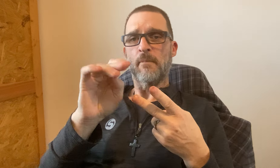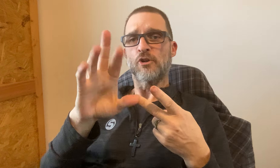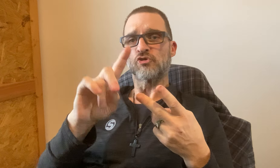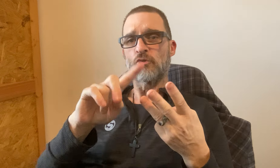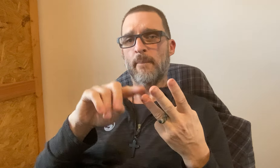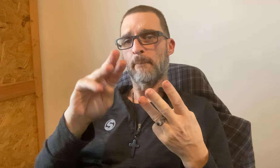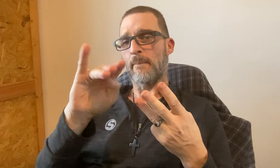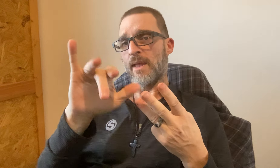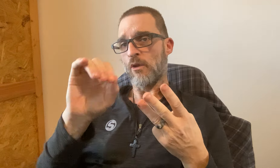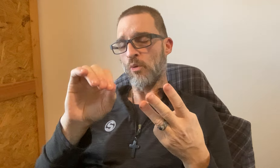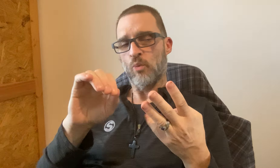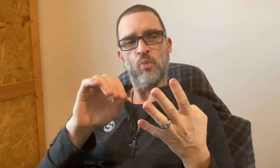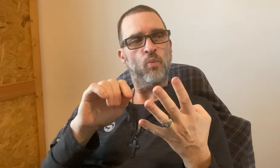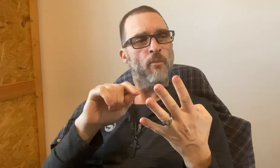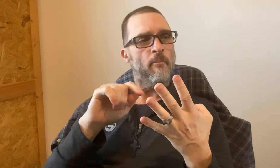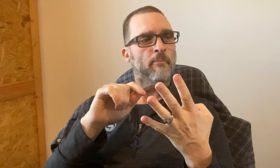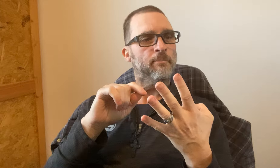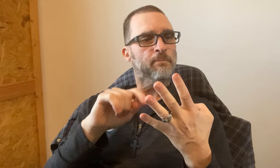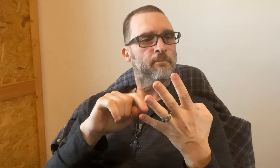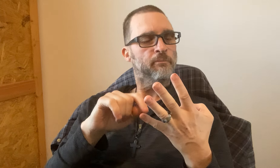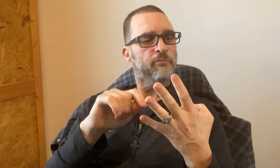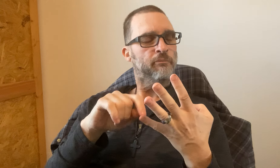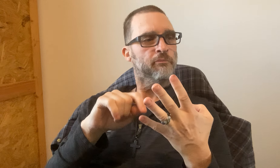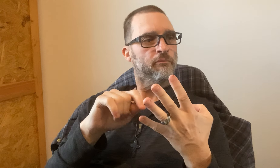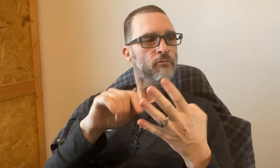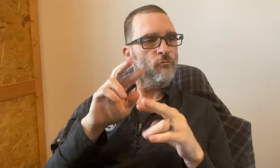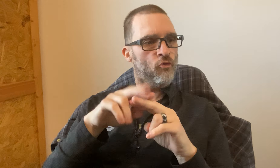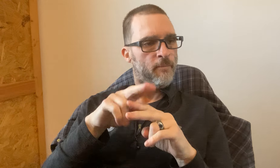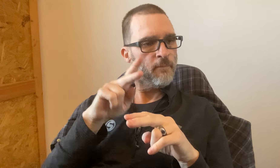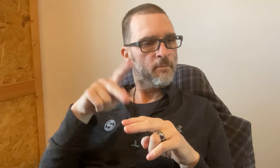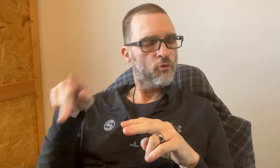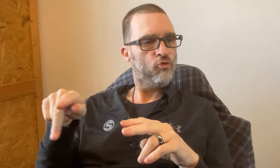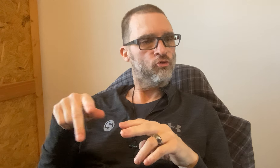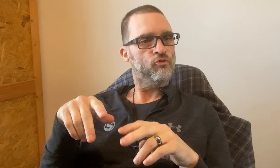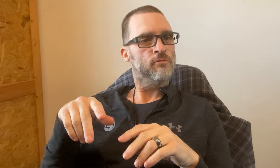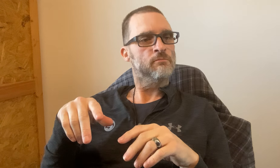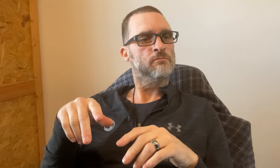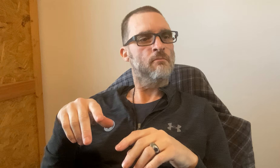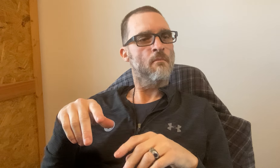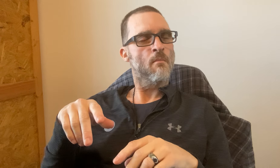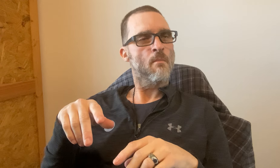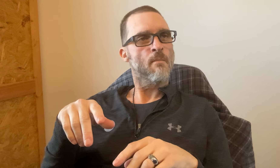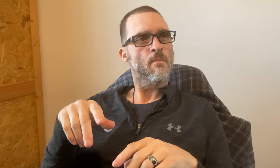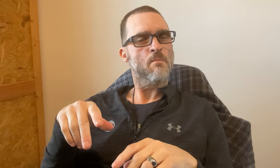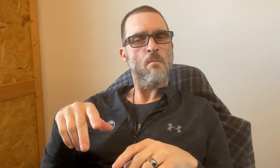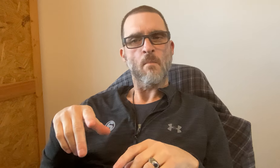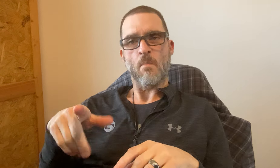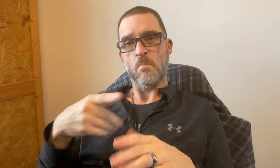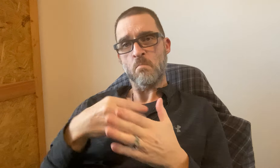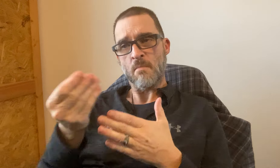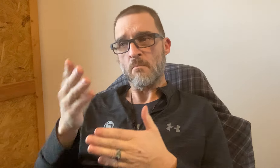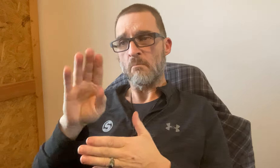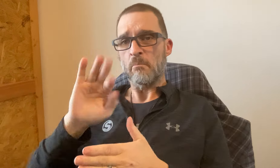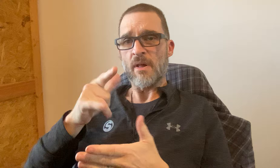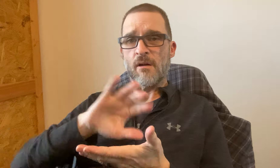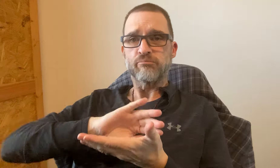Ketchup, mustard, mayo, Salt & Pepper,